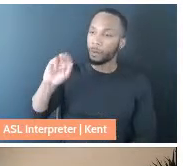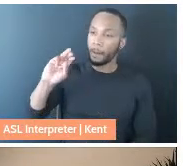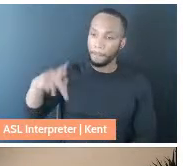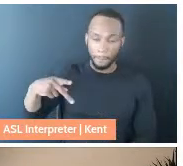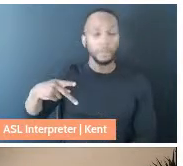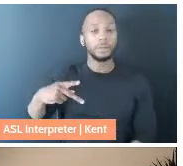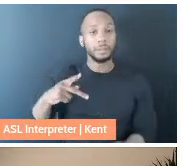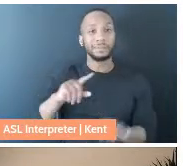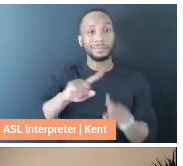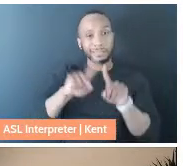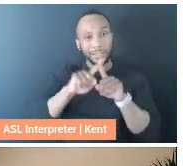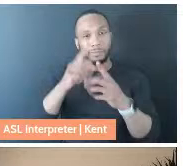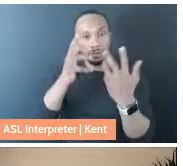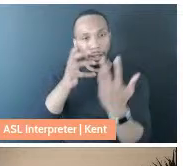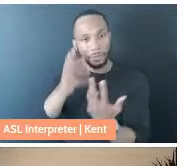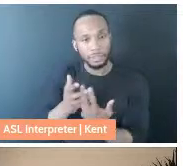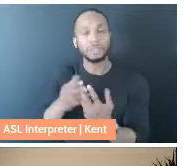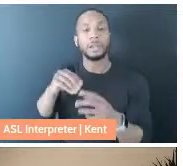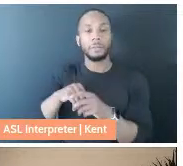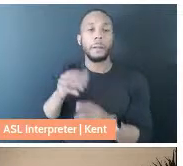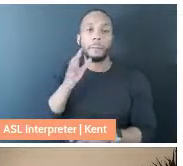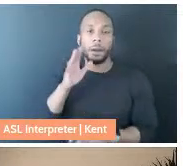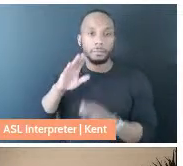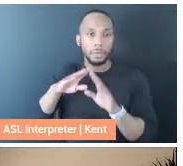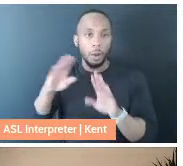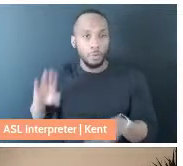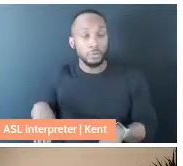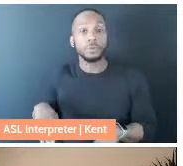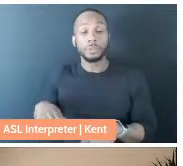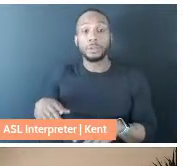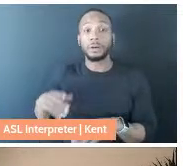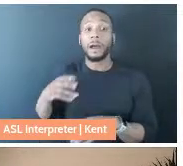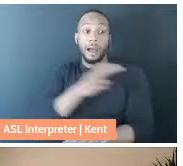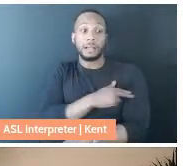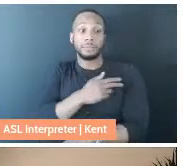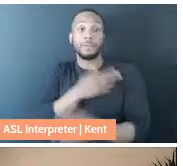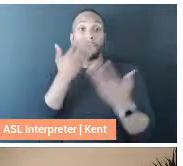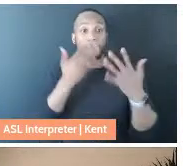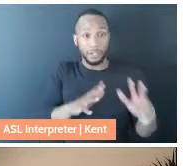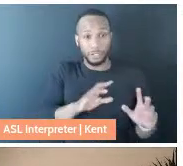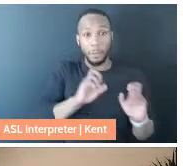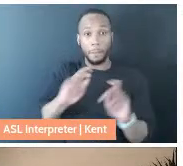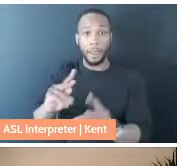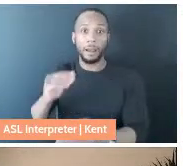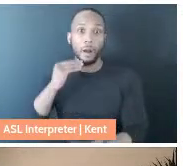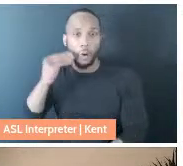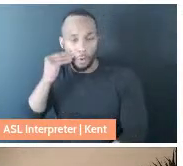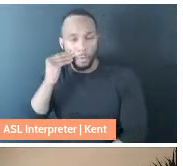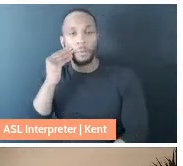mother's home, so that she could come here after her hospitalization and stay at inpatient rehab.